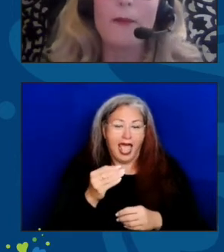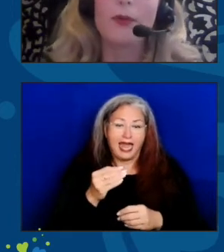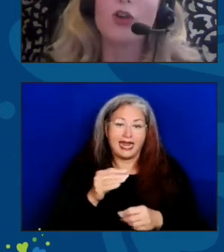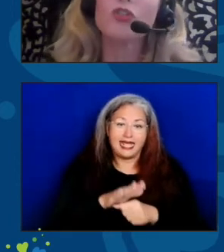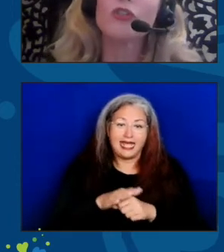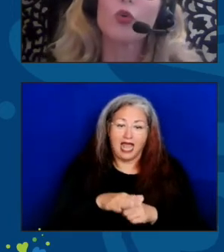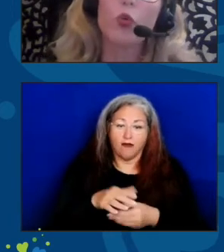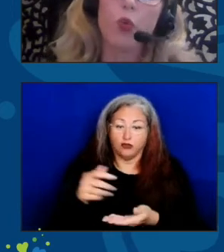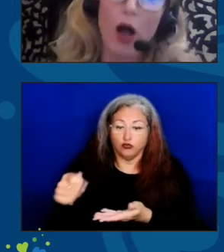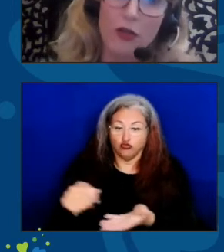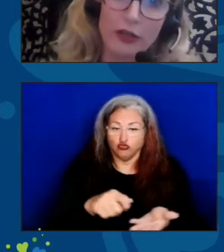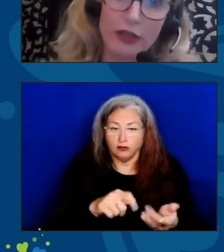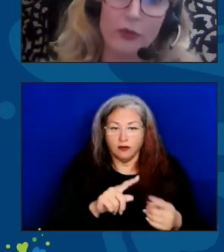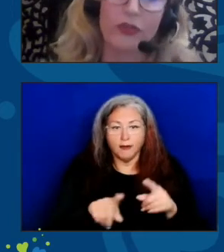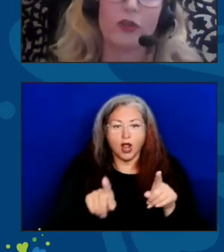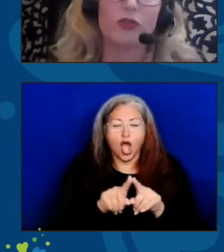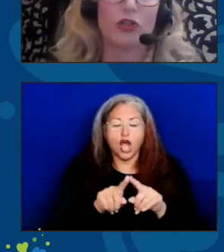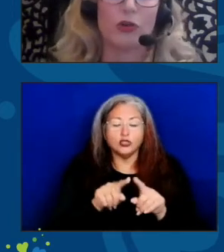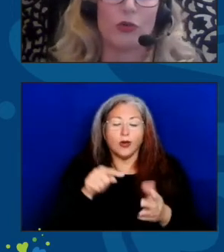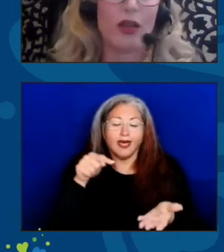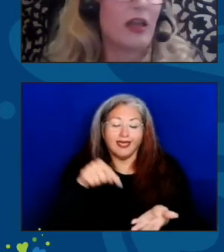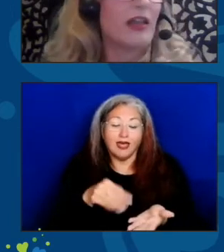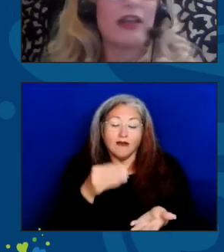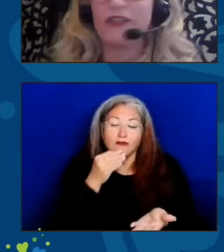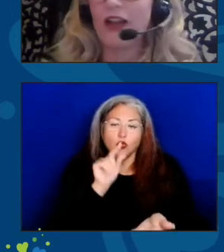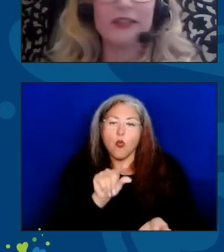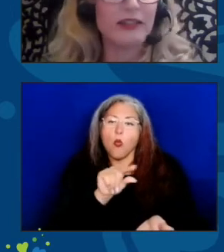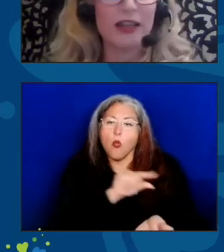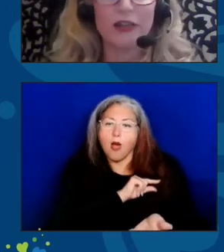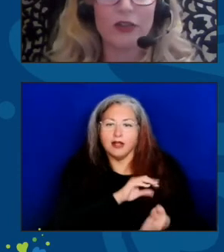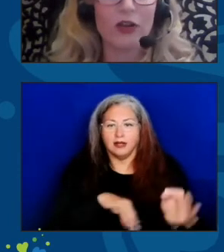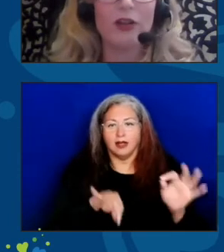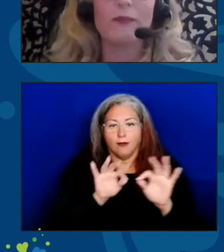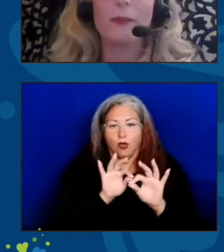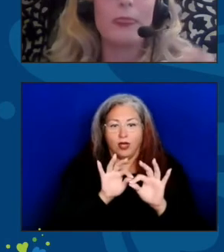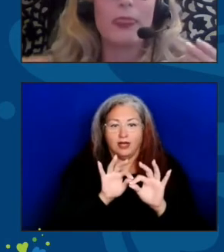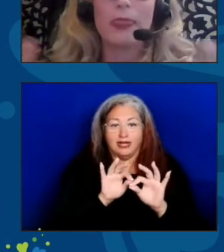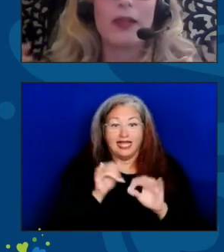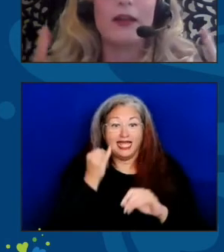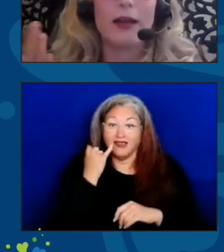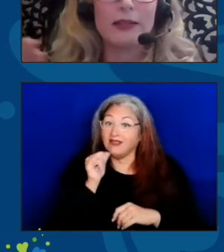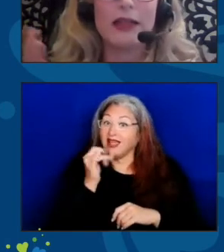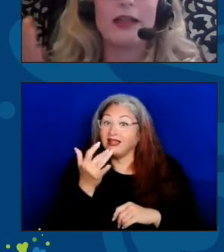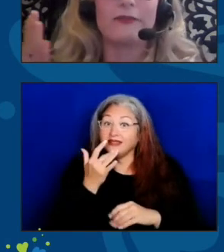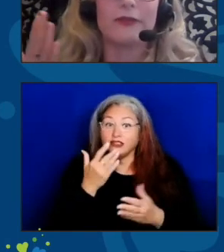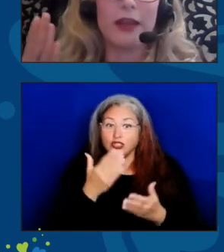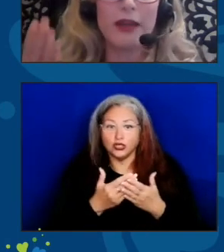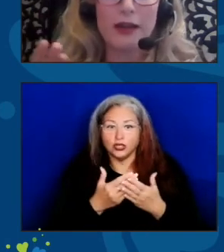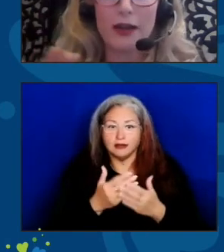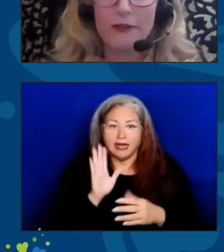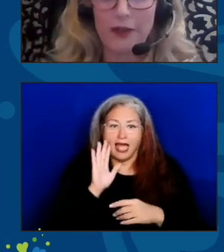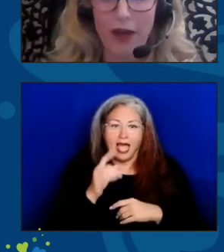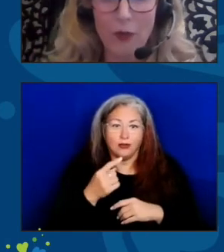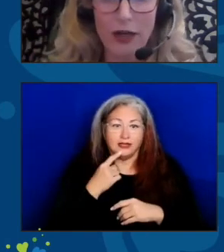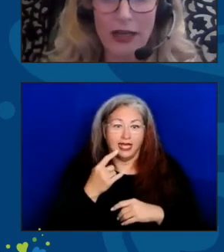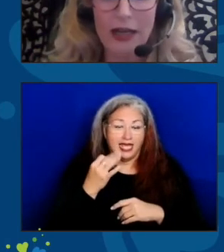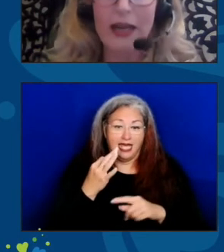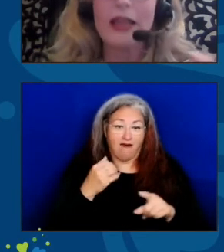but also that the quality was there too. If that didn't taste good... I'd say, if I wouldn't eat it,